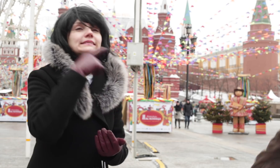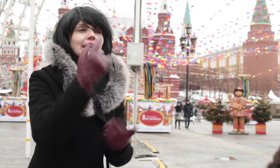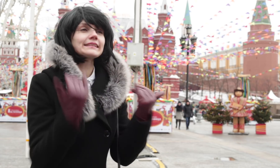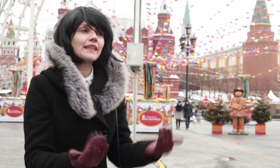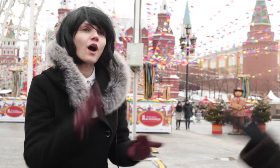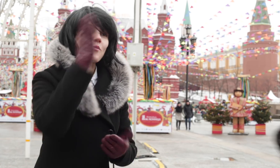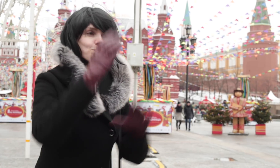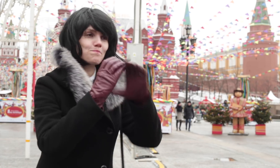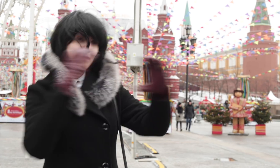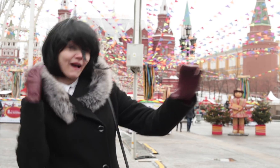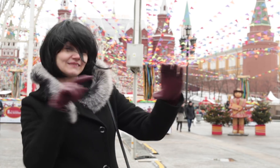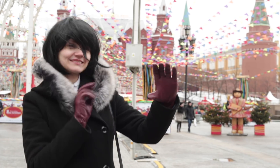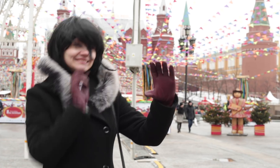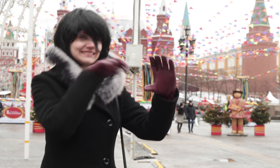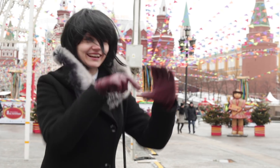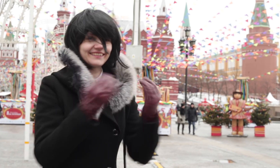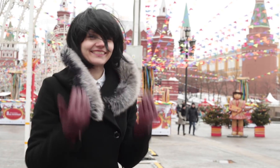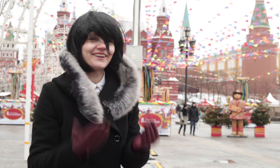Now let’s get on the bus.